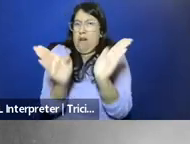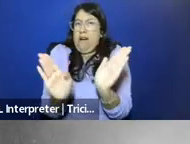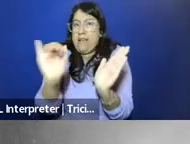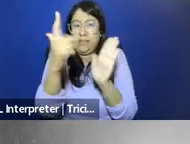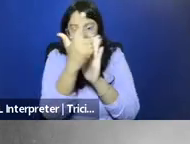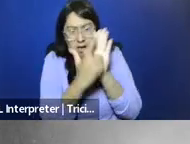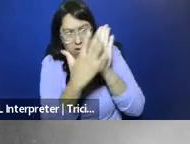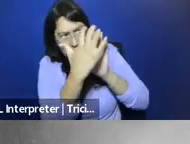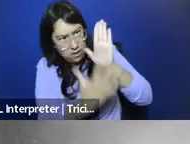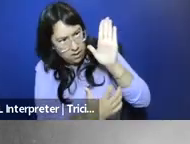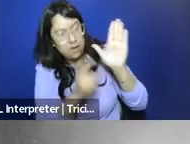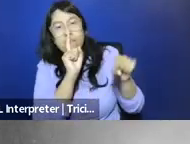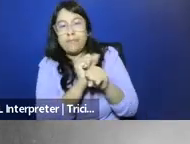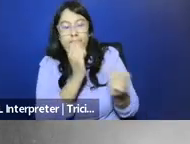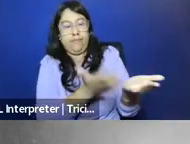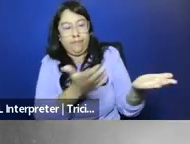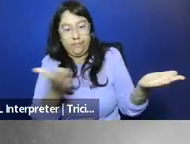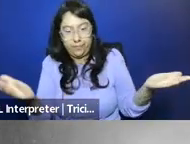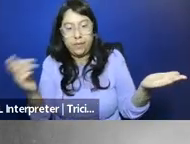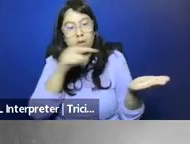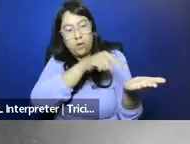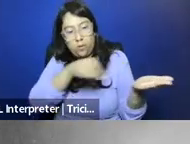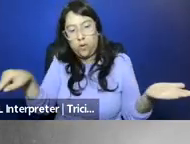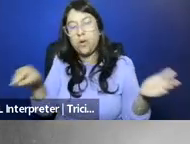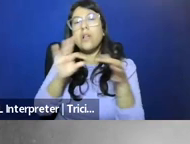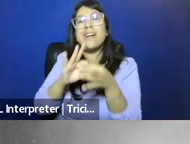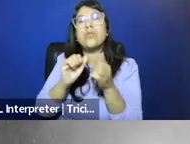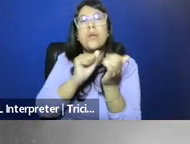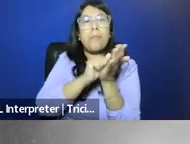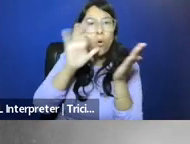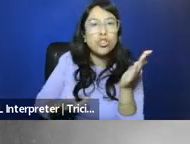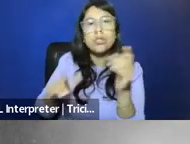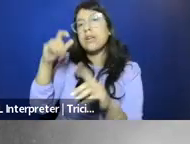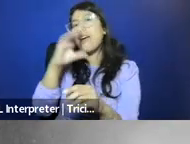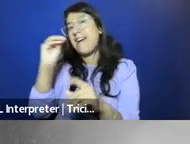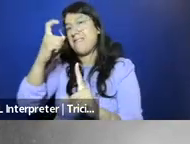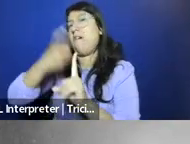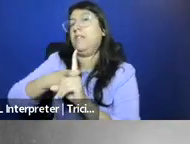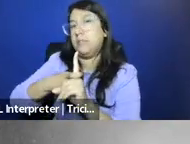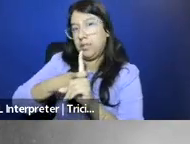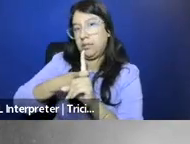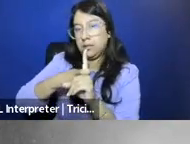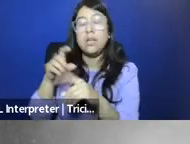applies its provisions to the physical objects associated with abortion and contraception, condoms, for example,